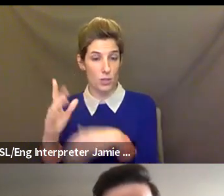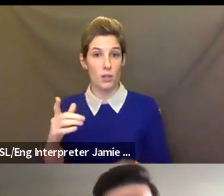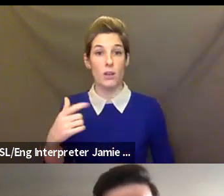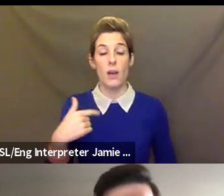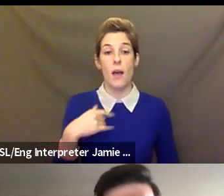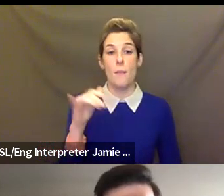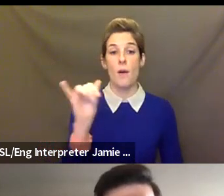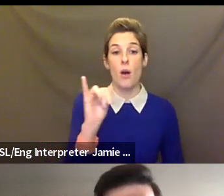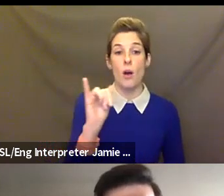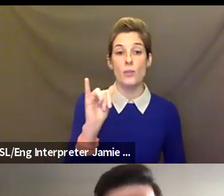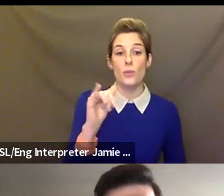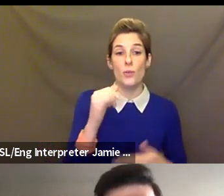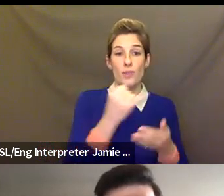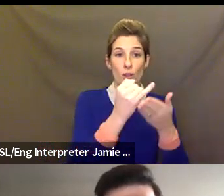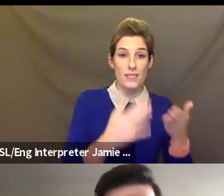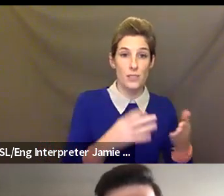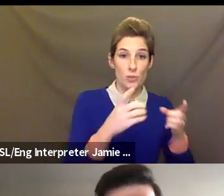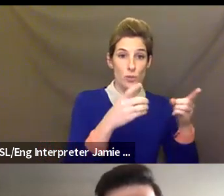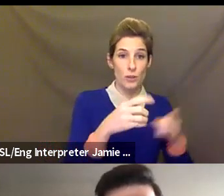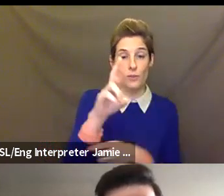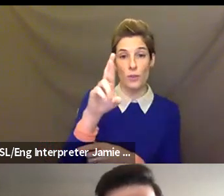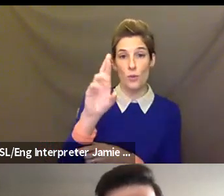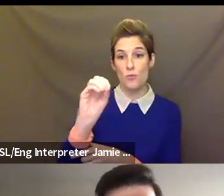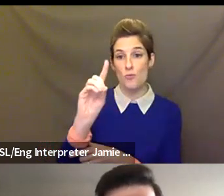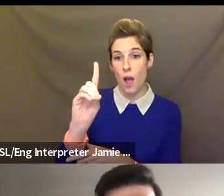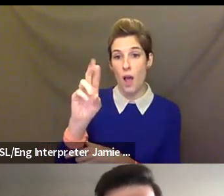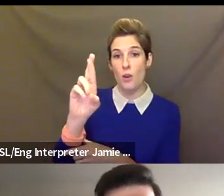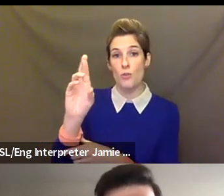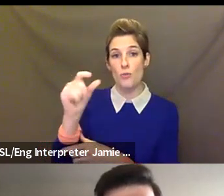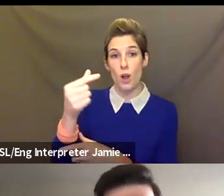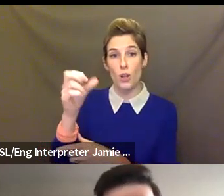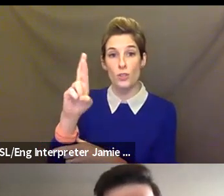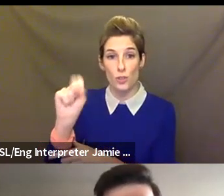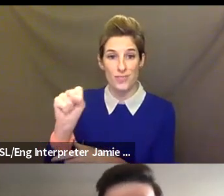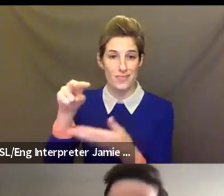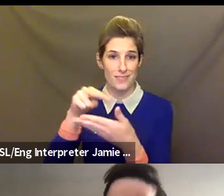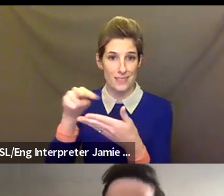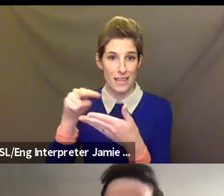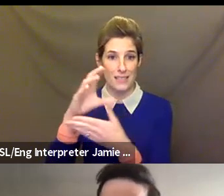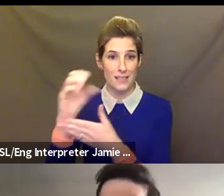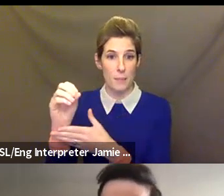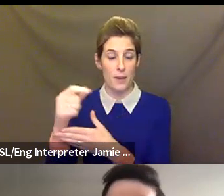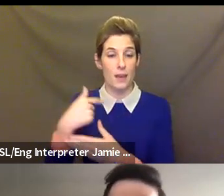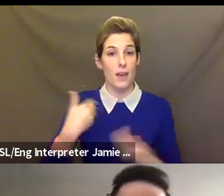Rogers Dance Company. I am a Black female with black